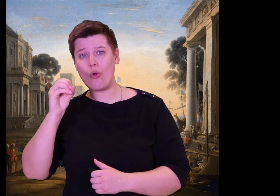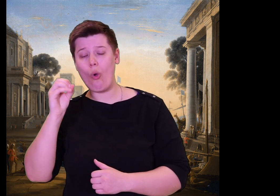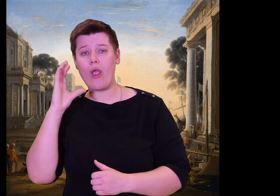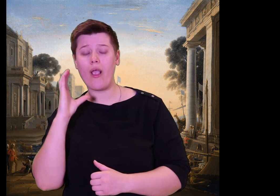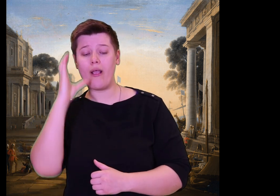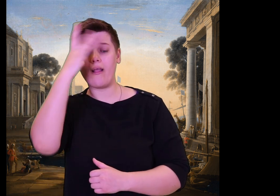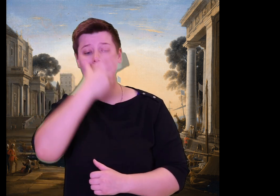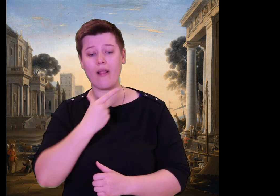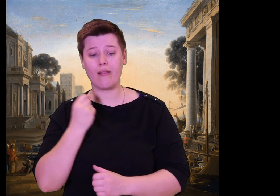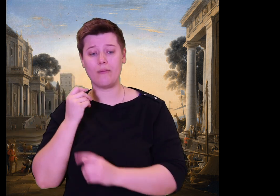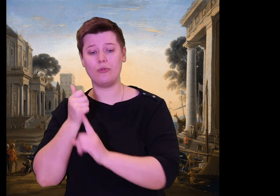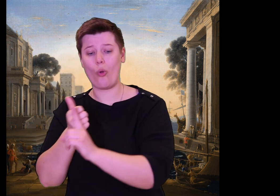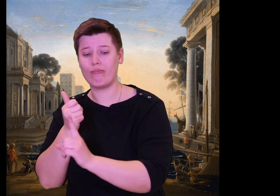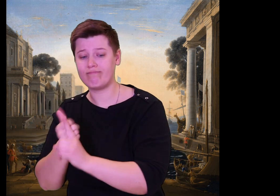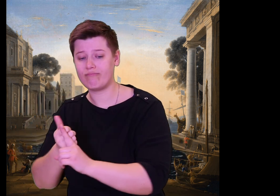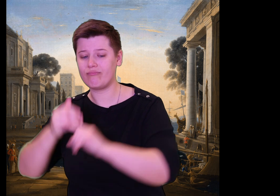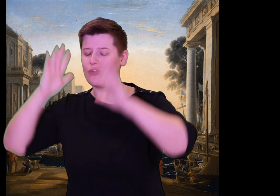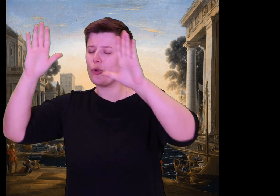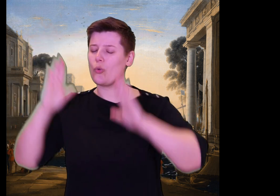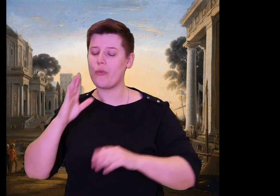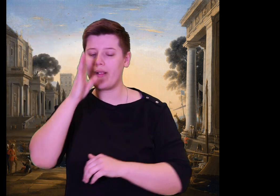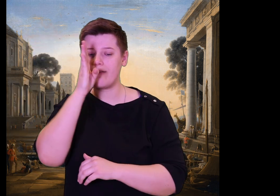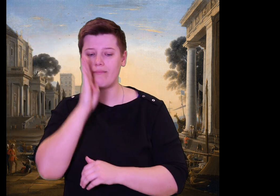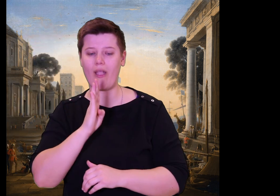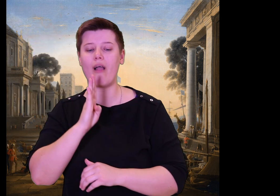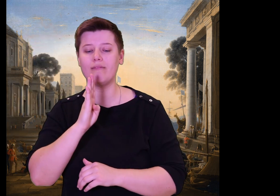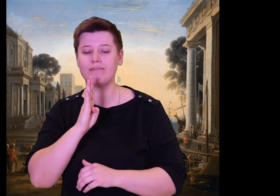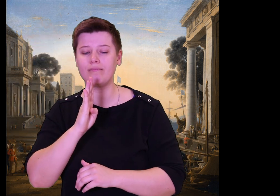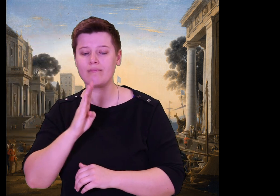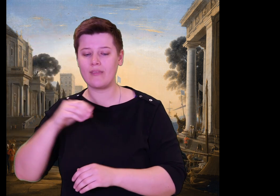his troubles still lingered.